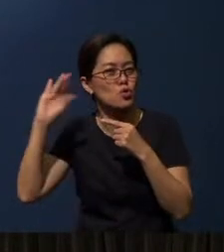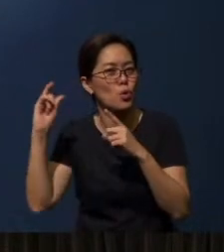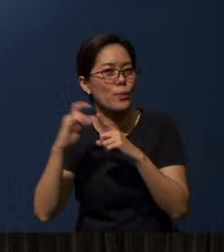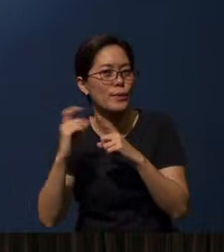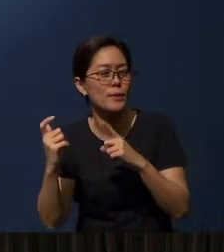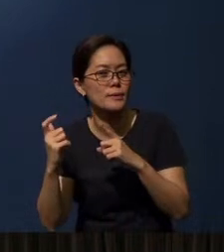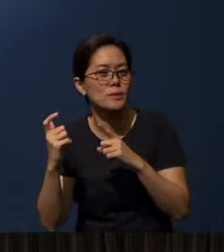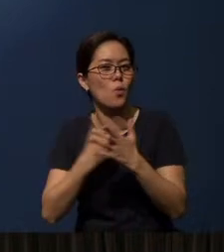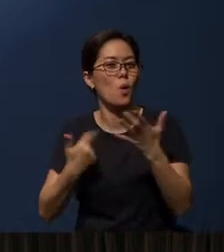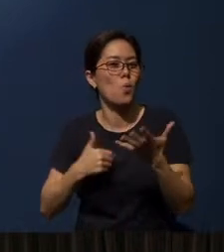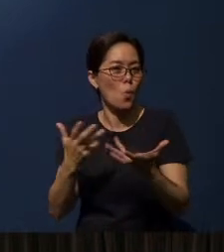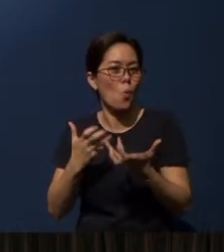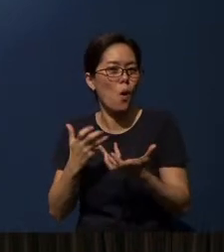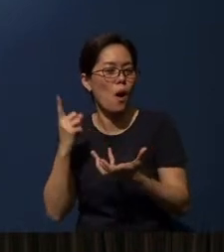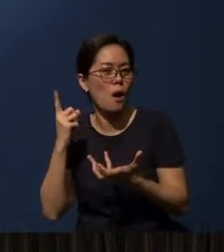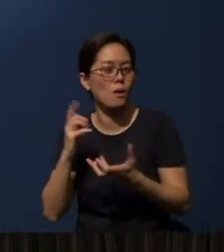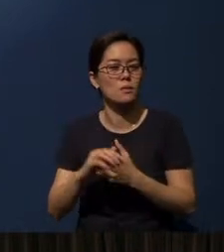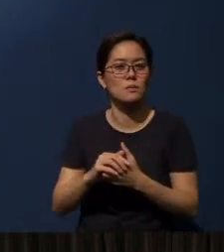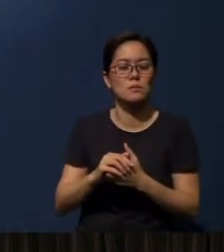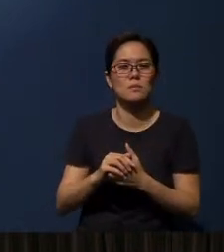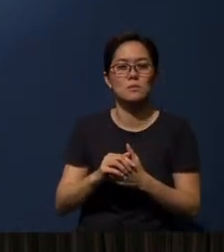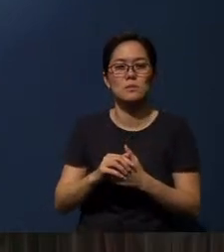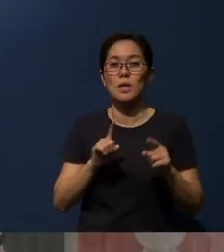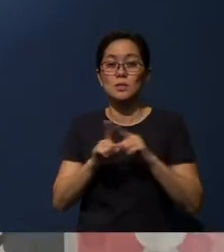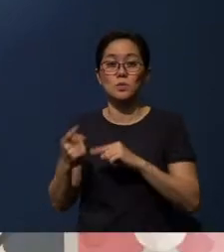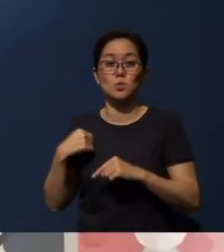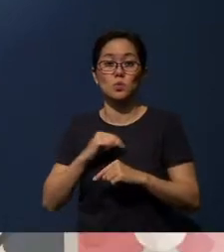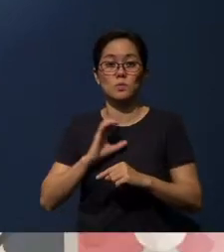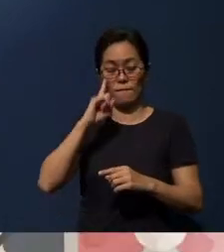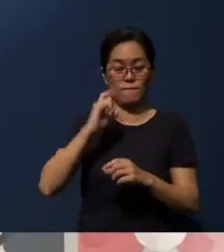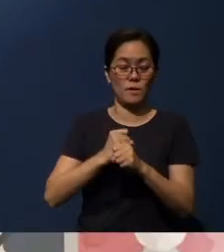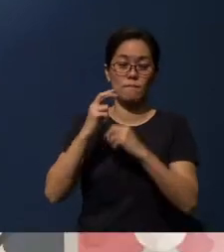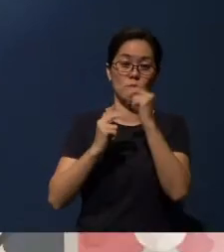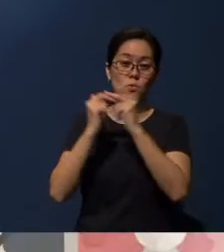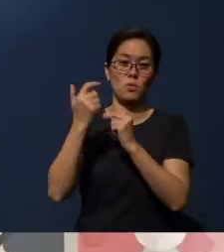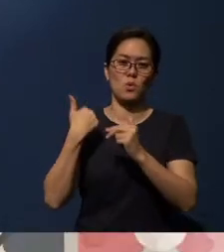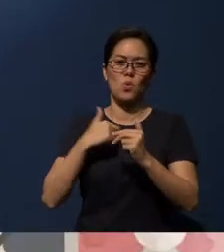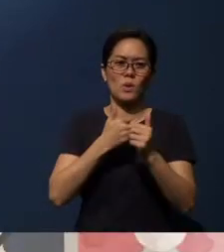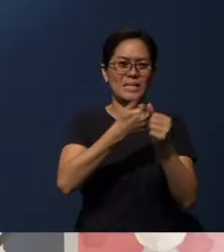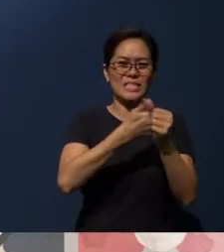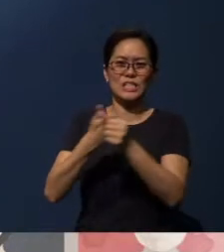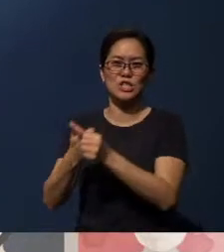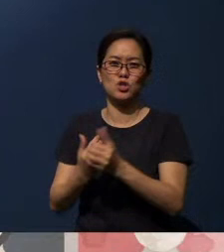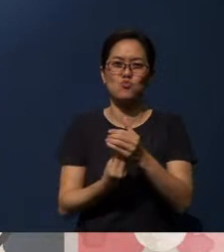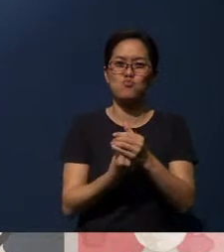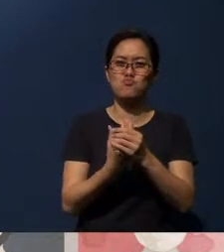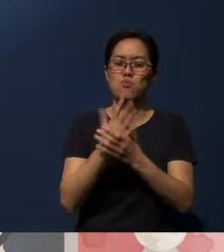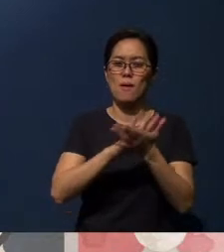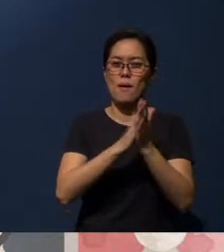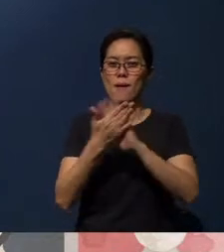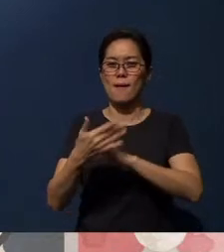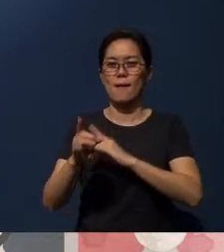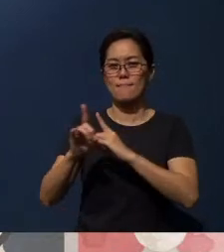is what we want to hear. As we build faith, may we each grow to become disciples